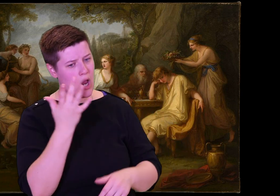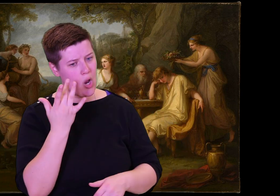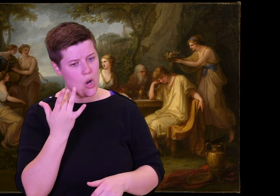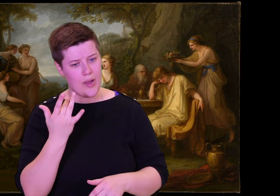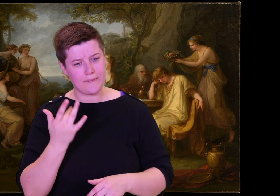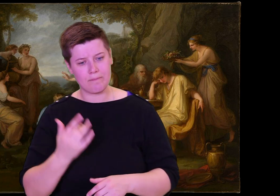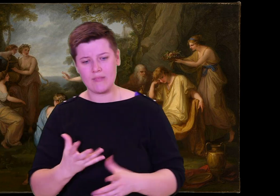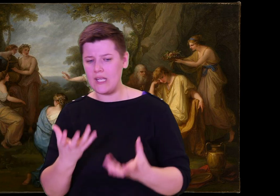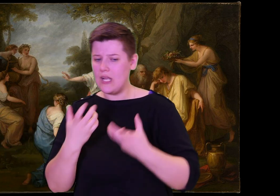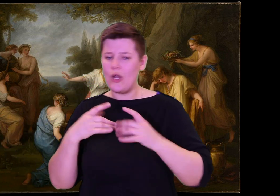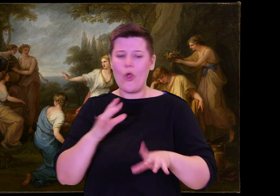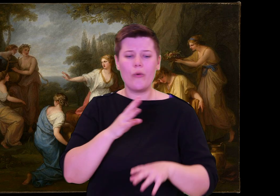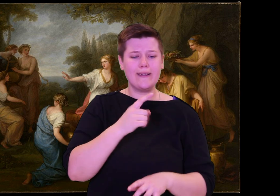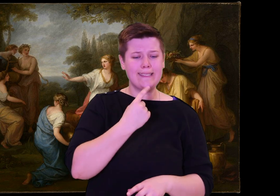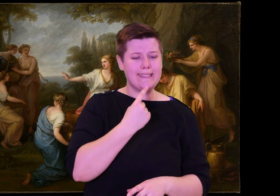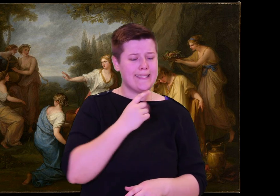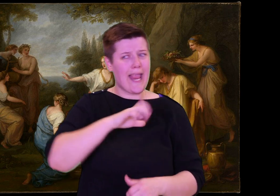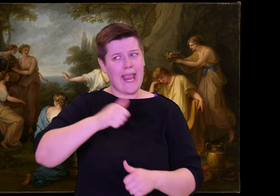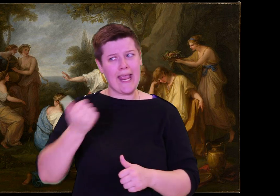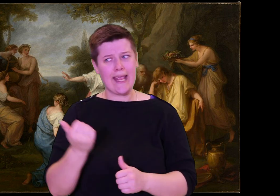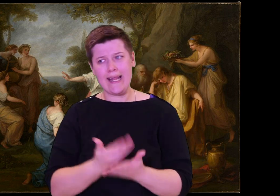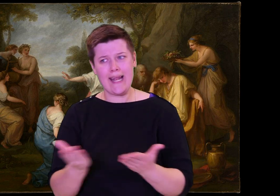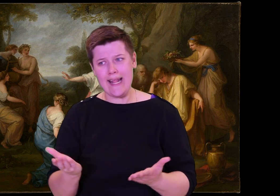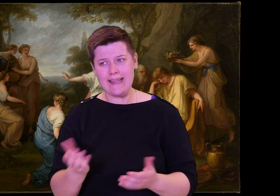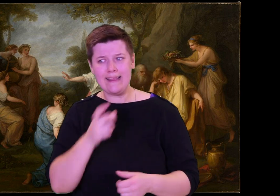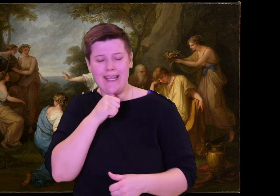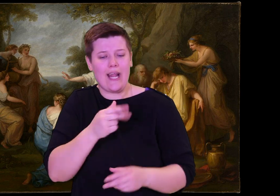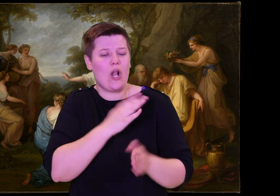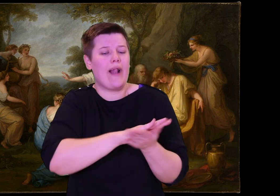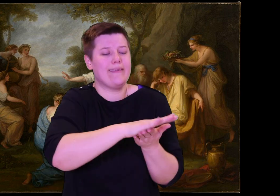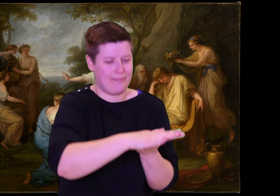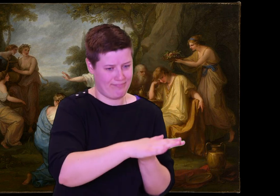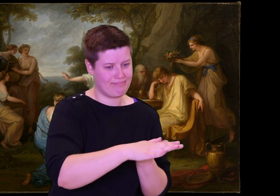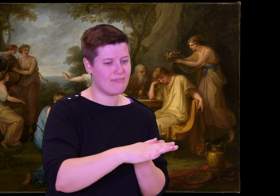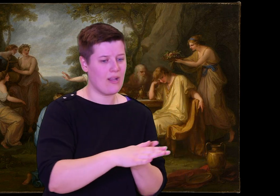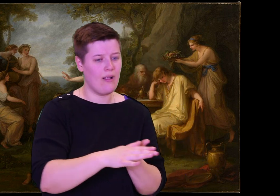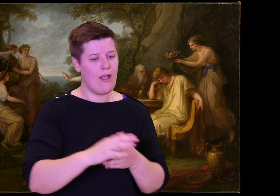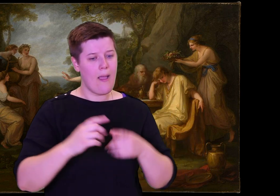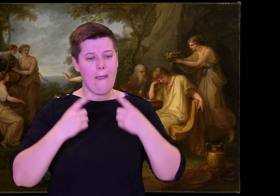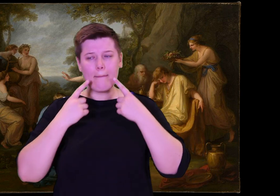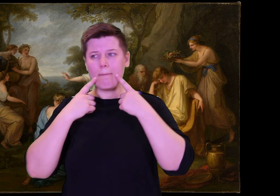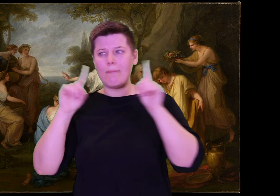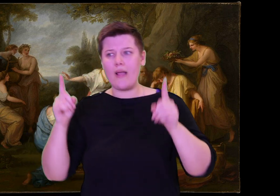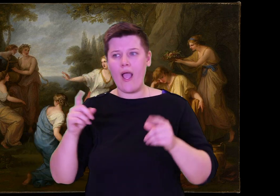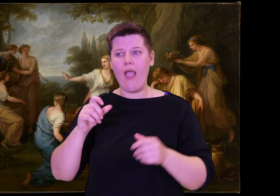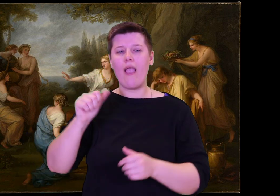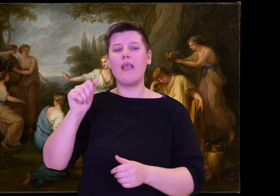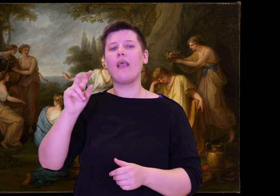the town and keep demanding, until it all got given back. But now, you make